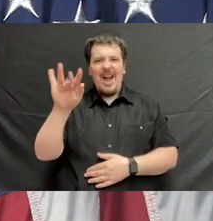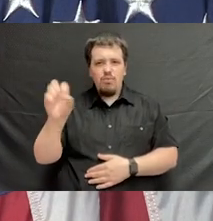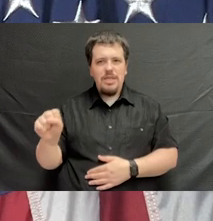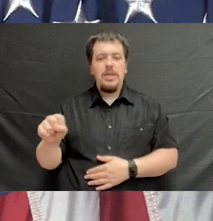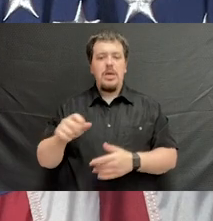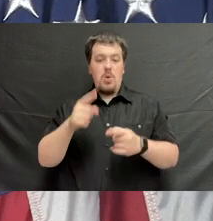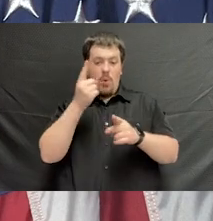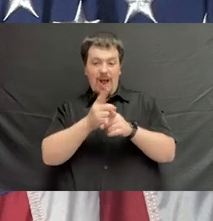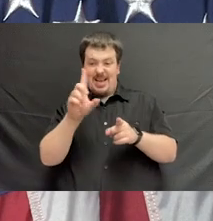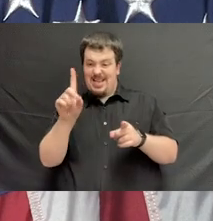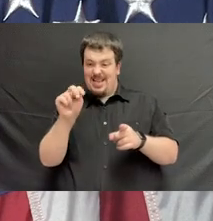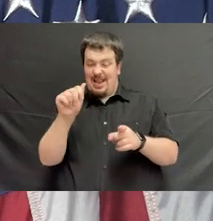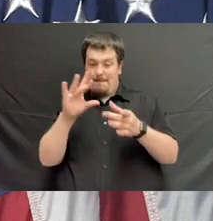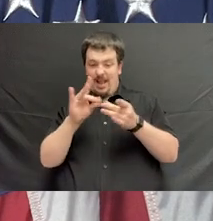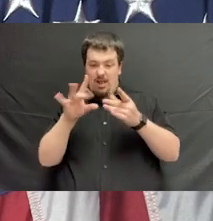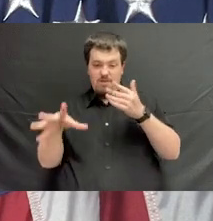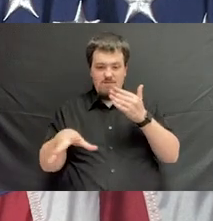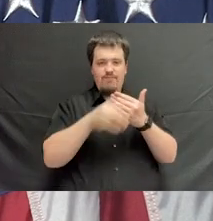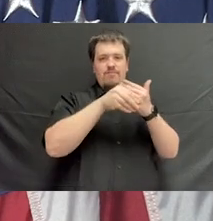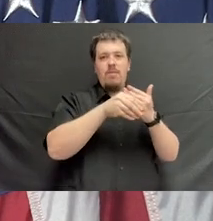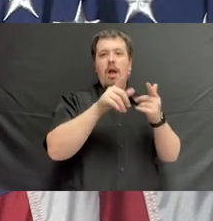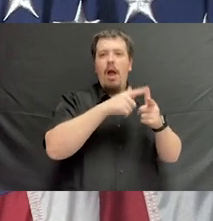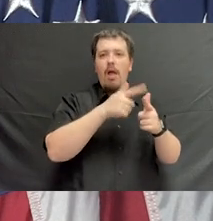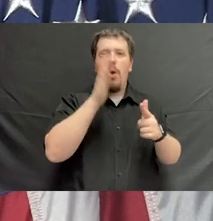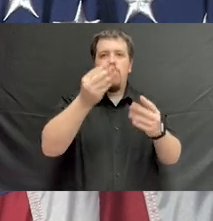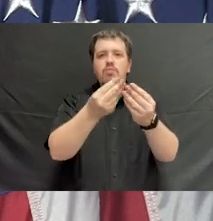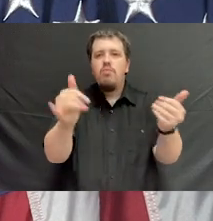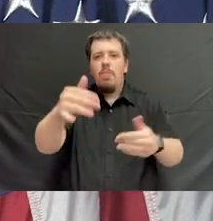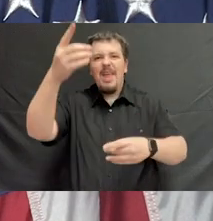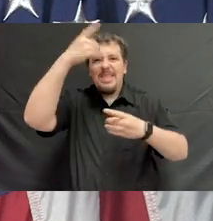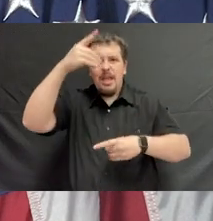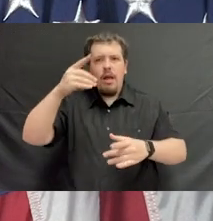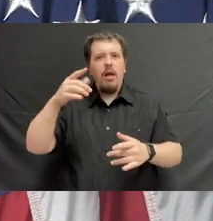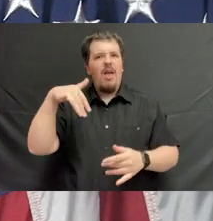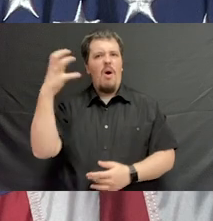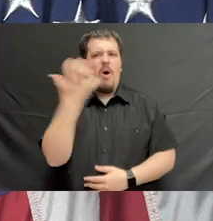attach the right DNA message to it and cure that disease. That is incredible what's happening.